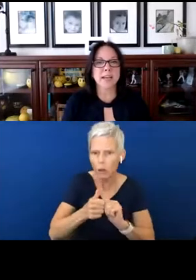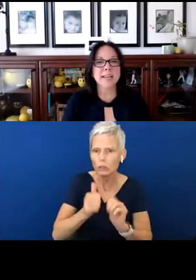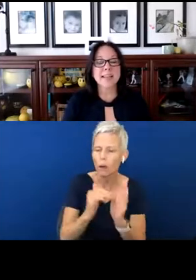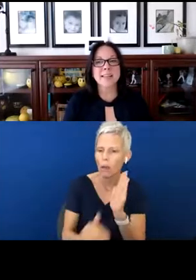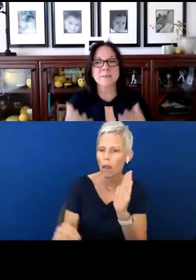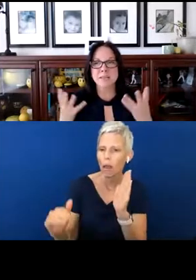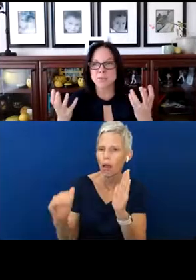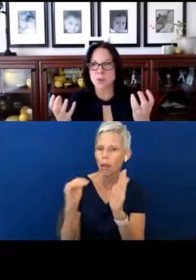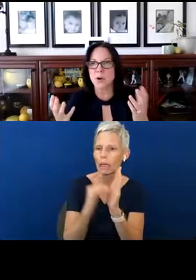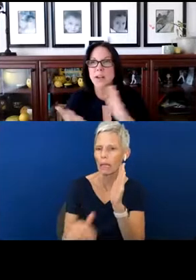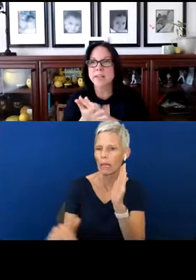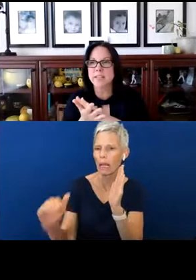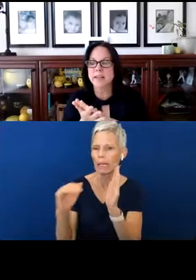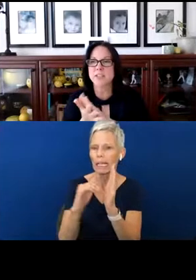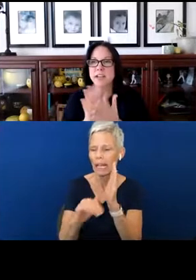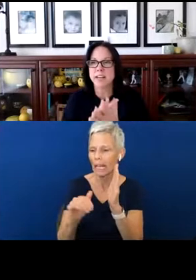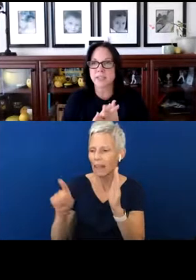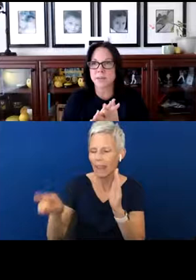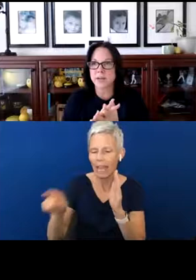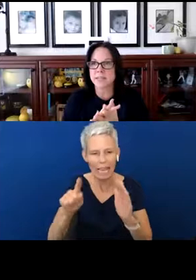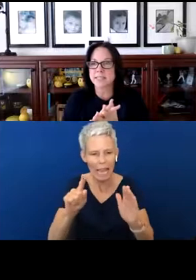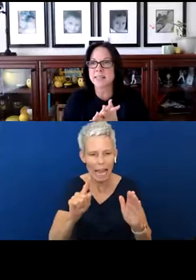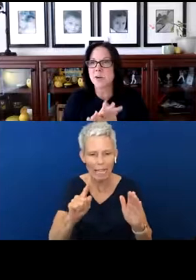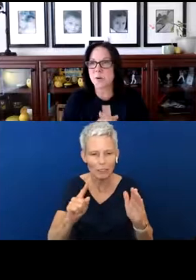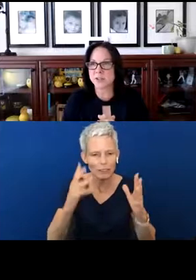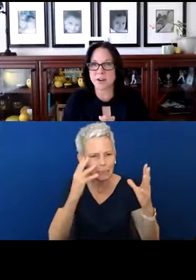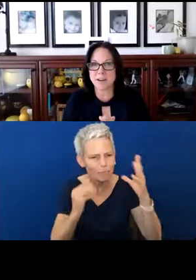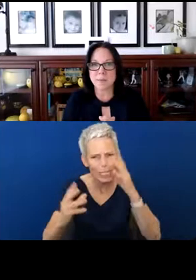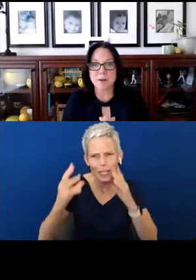and letting them explore and touch and experience what you're talking about.